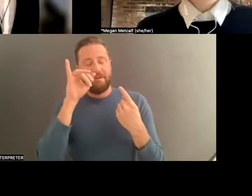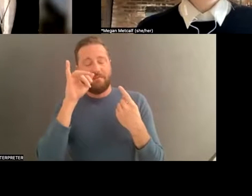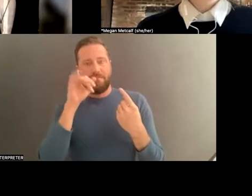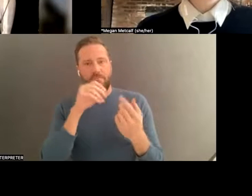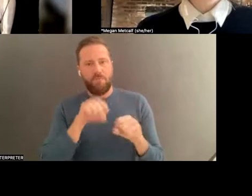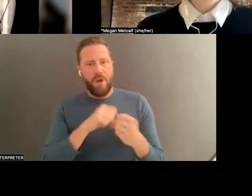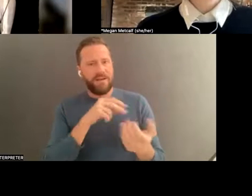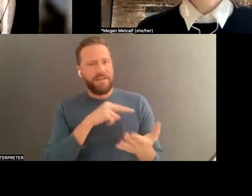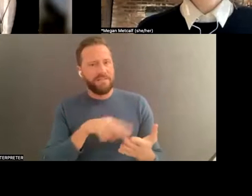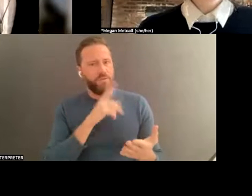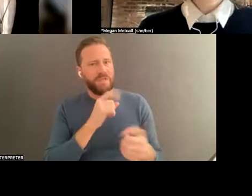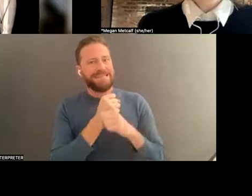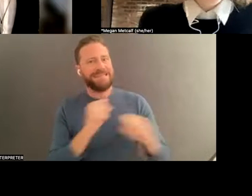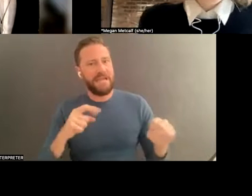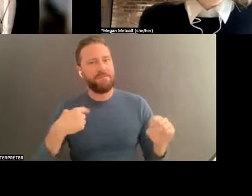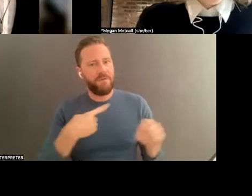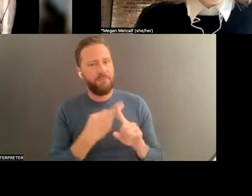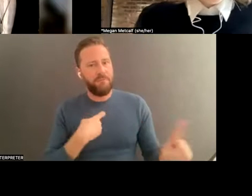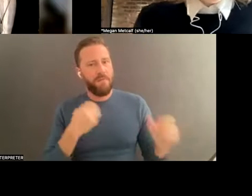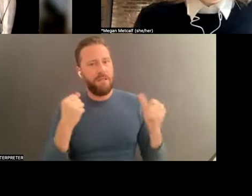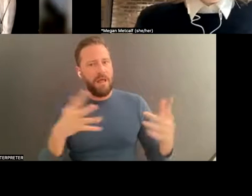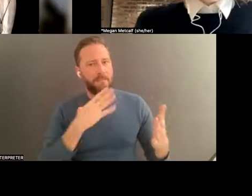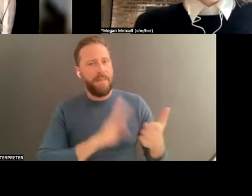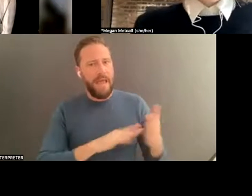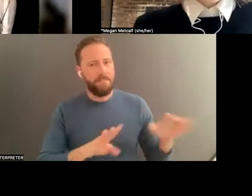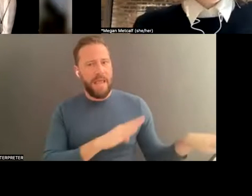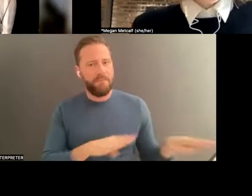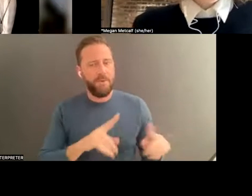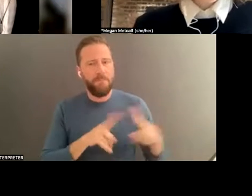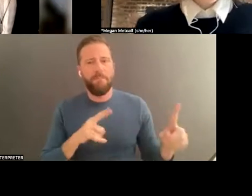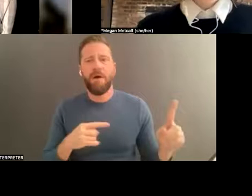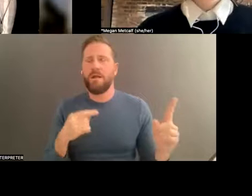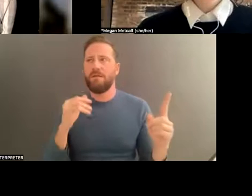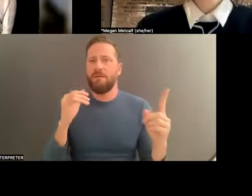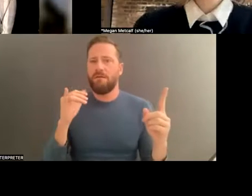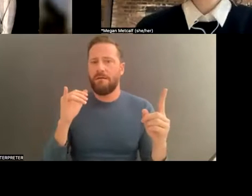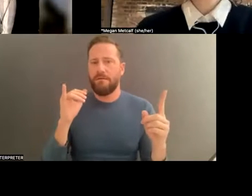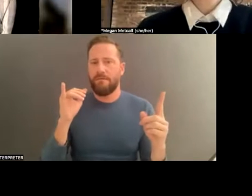got me out of so many things I could have gotten into. And the fact that I've got a German guy,